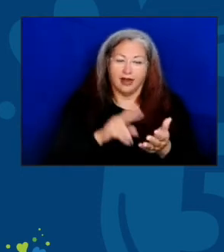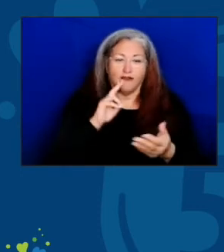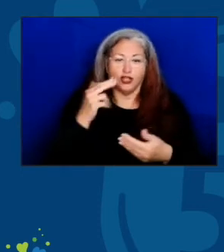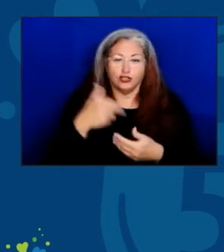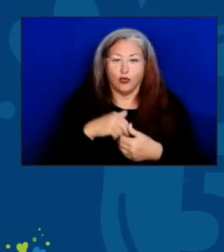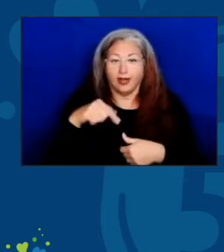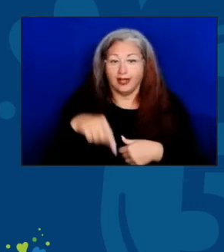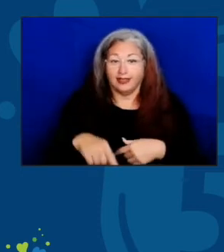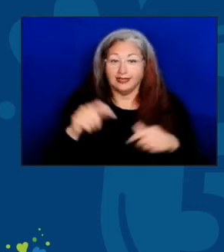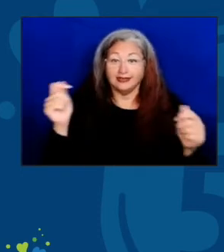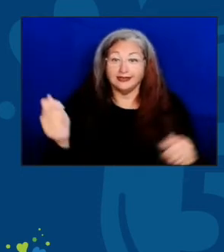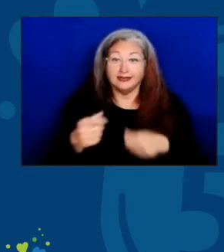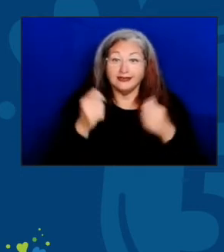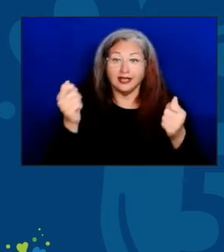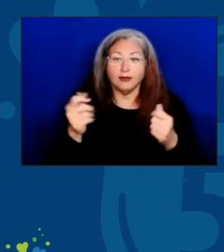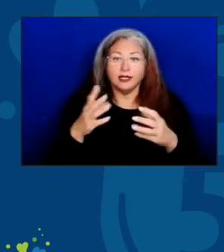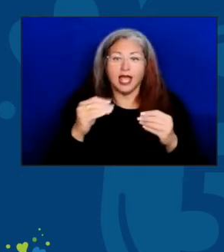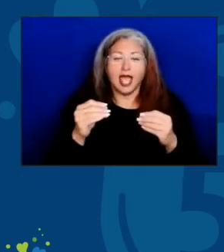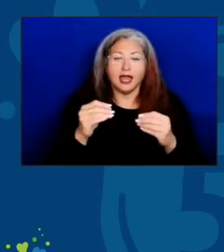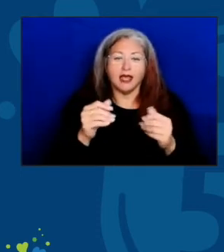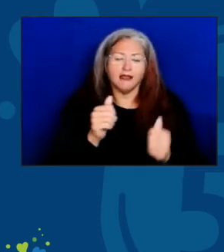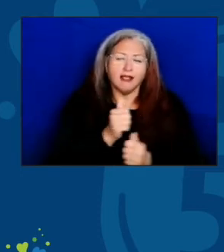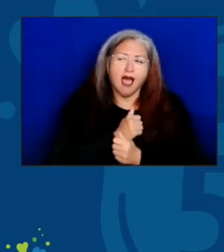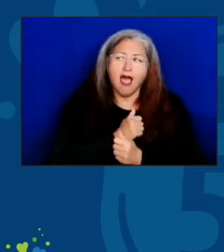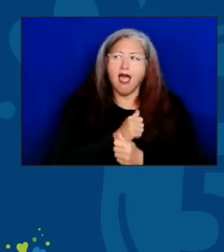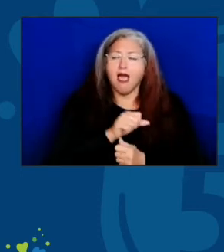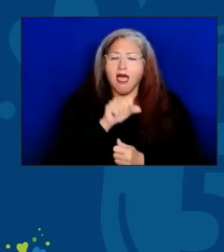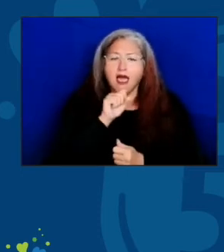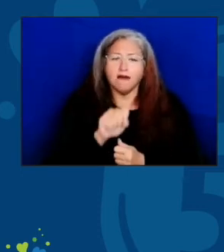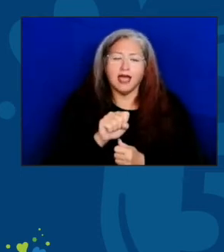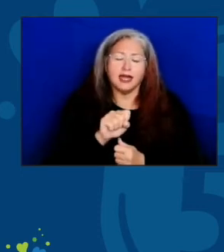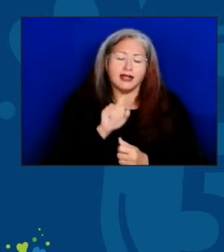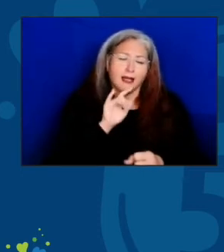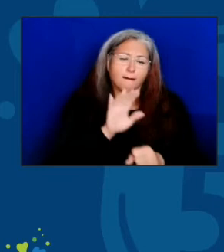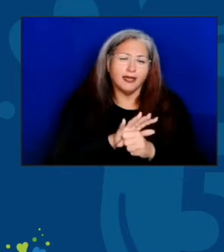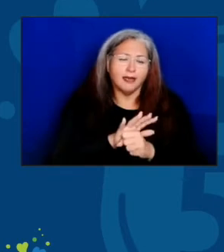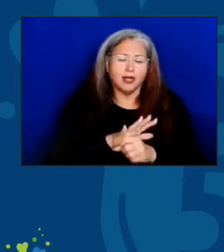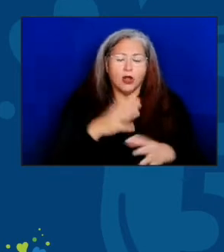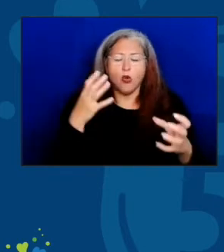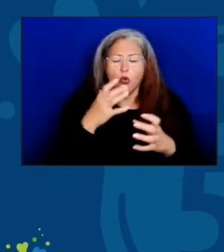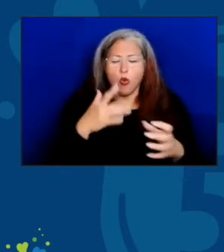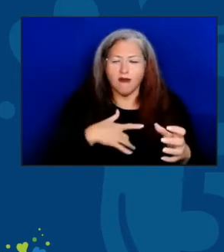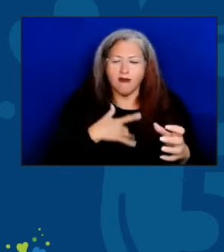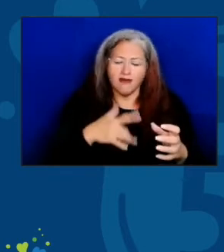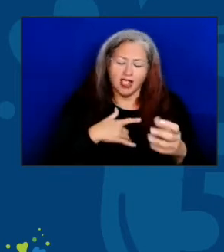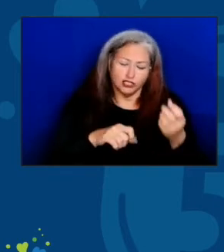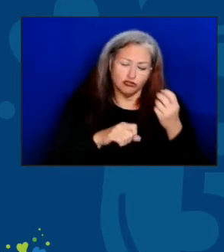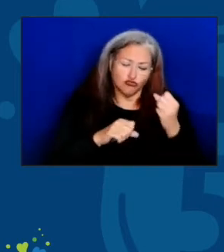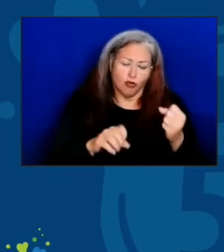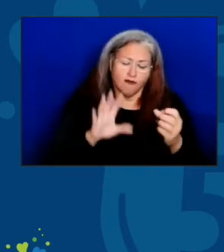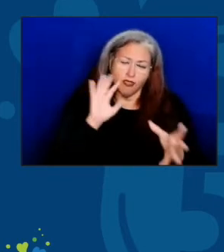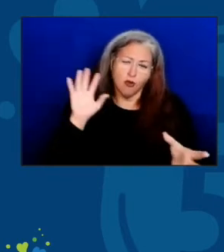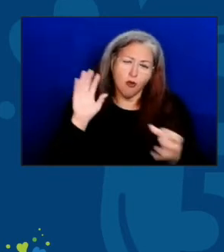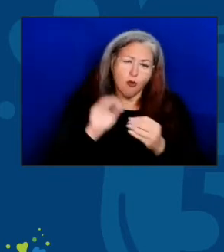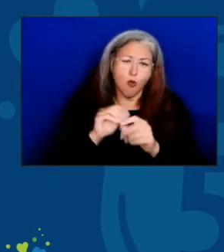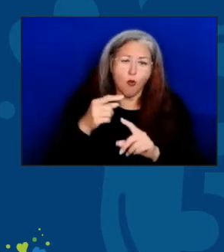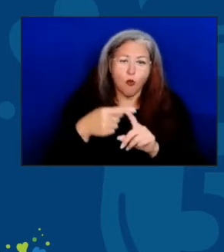And the level of love and commitment were felt so strong throughout the entire month with all the activities,